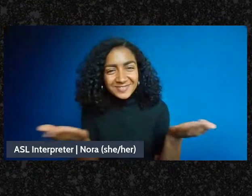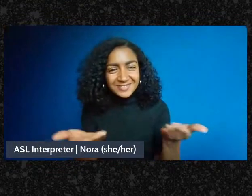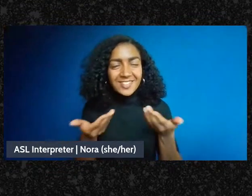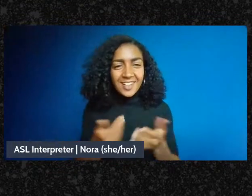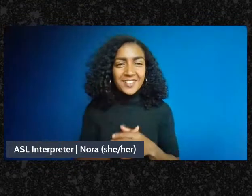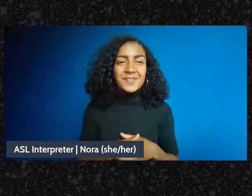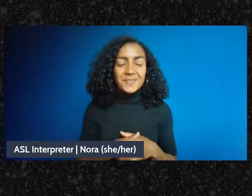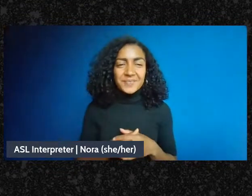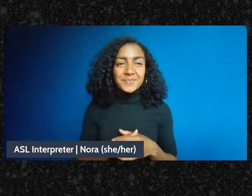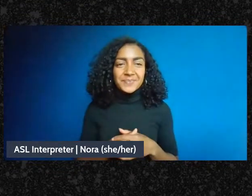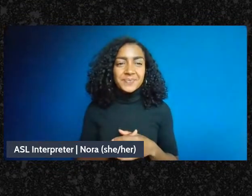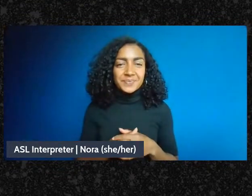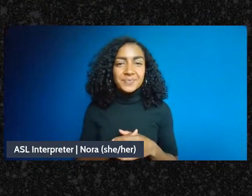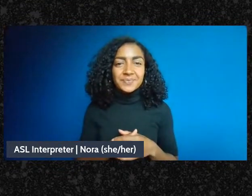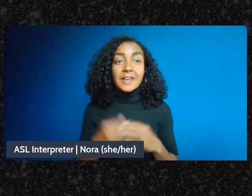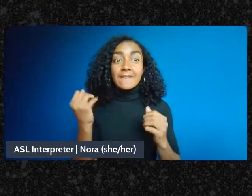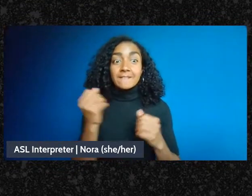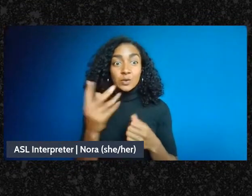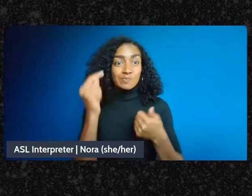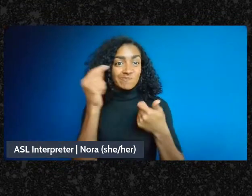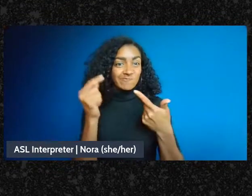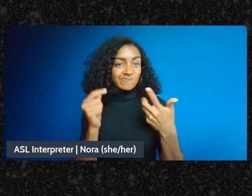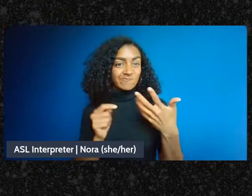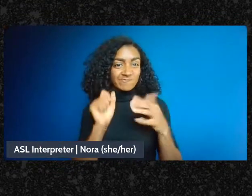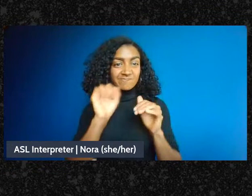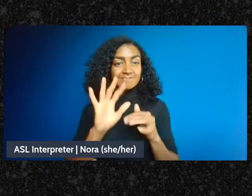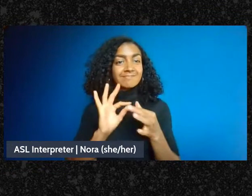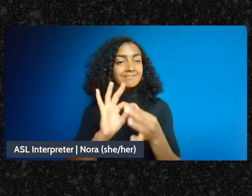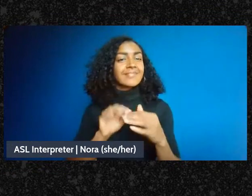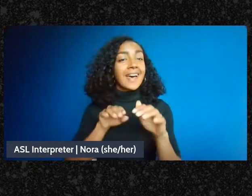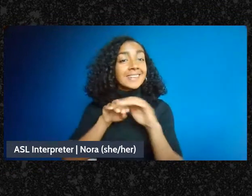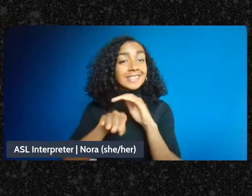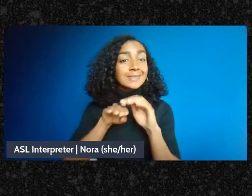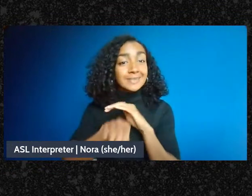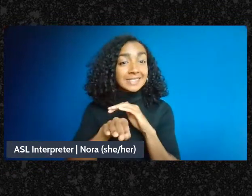a couple of notes on accessibility: You can find a link to the access